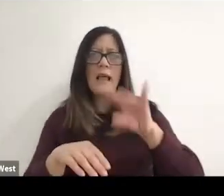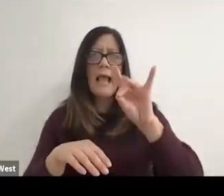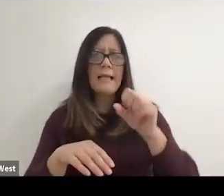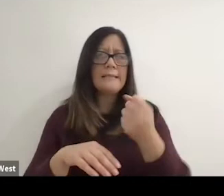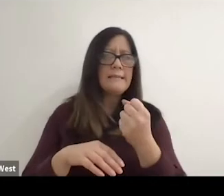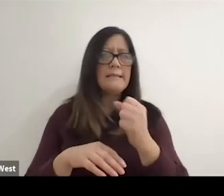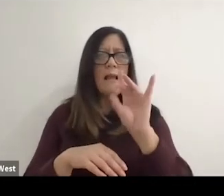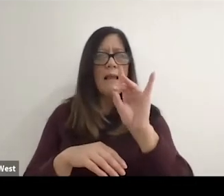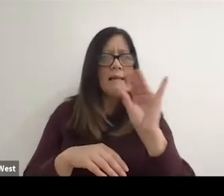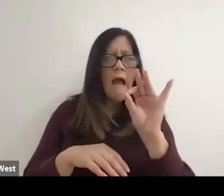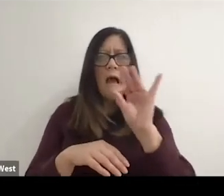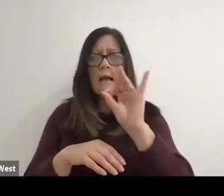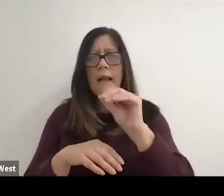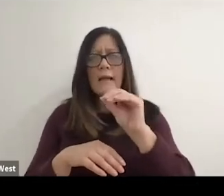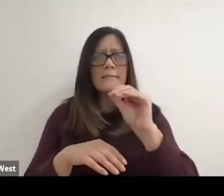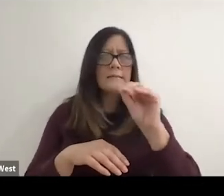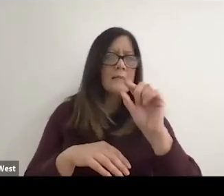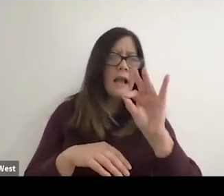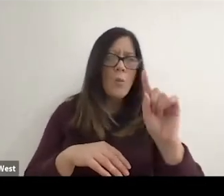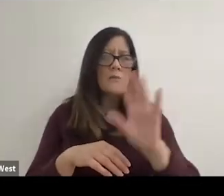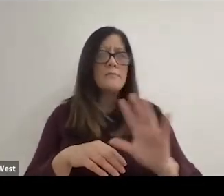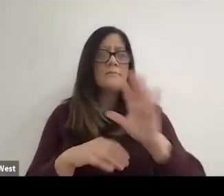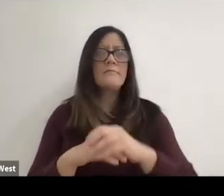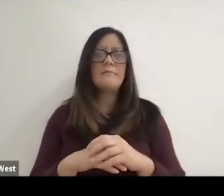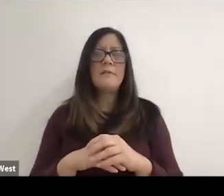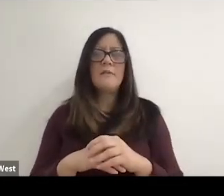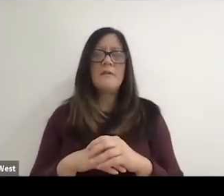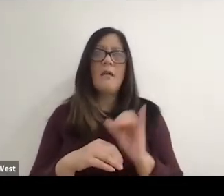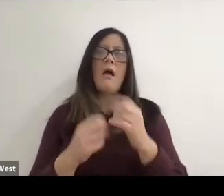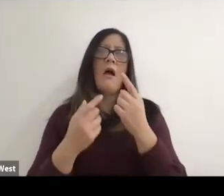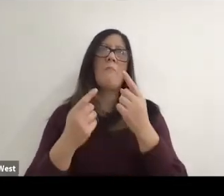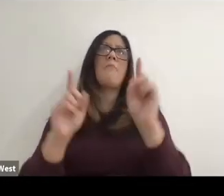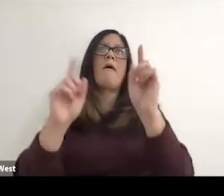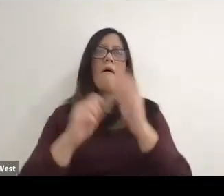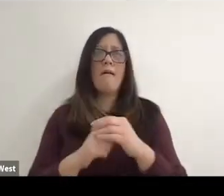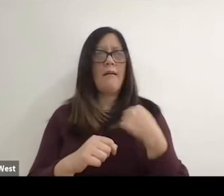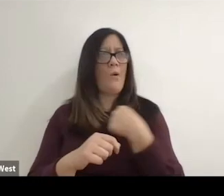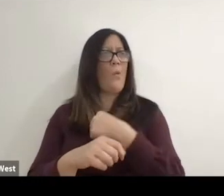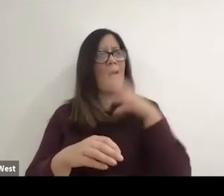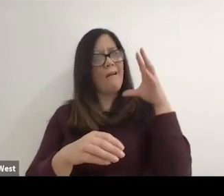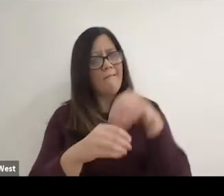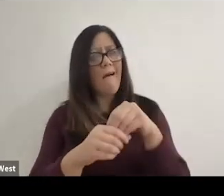and I at that point was was a breakthrough as well. That Hey, we are part of the game and we're